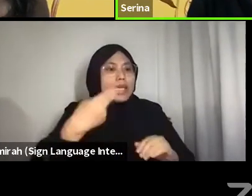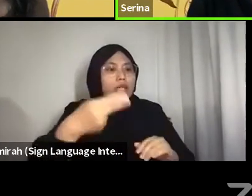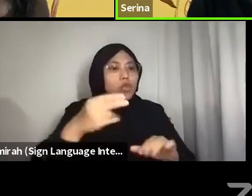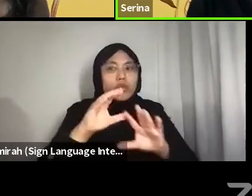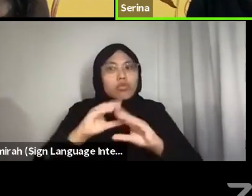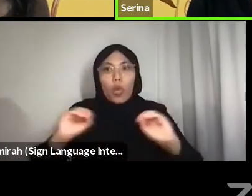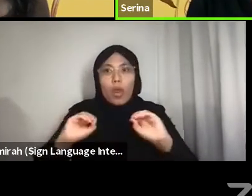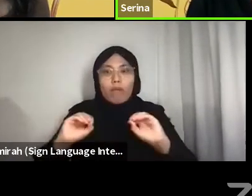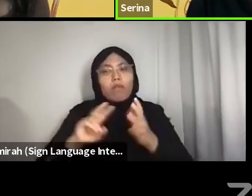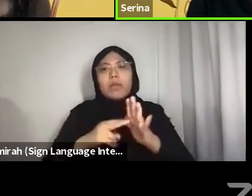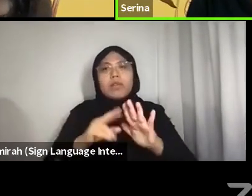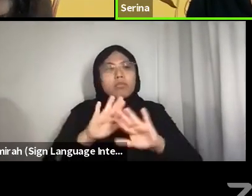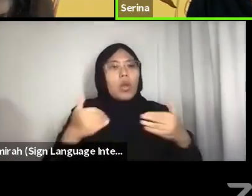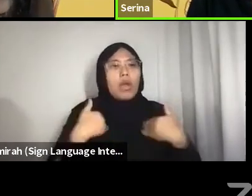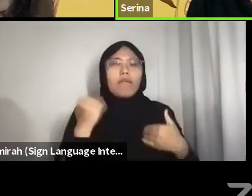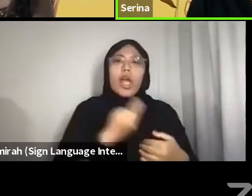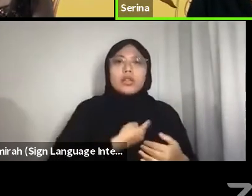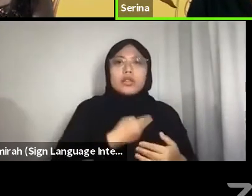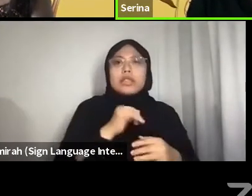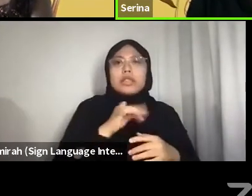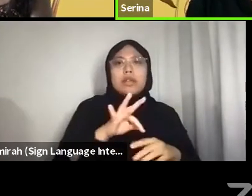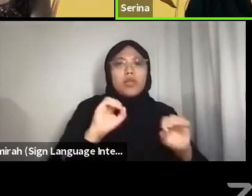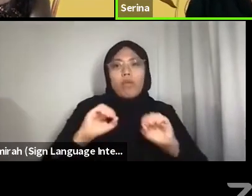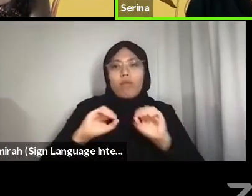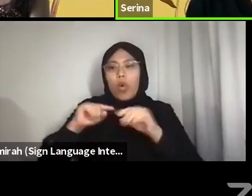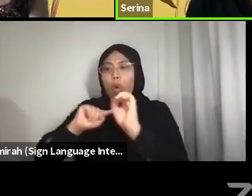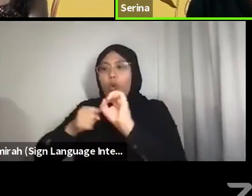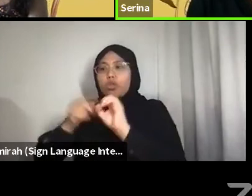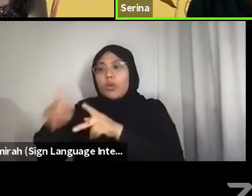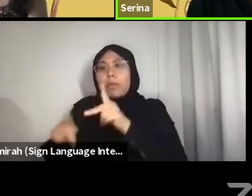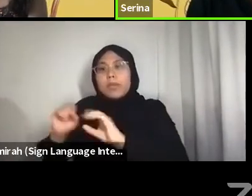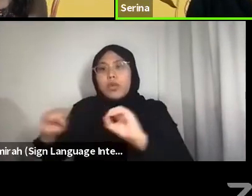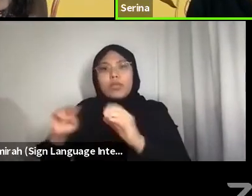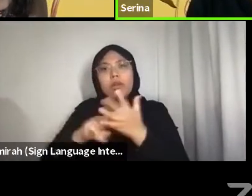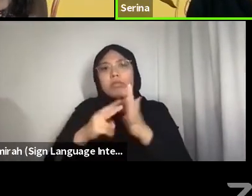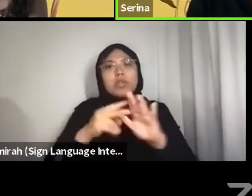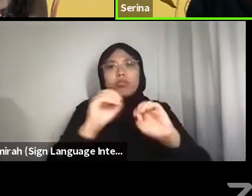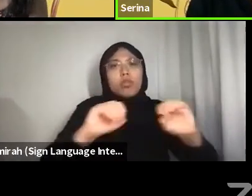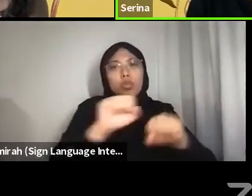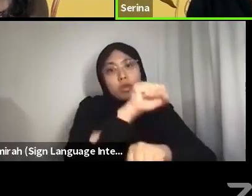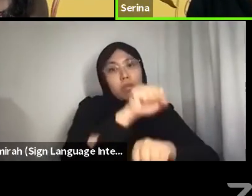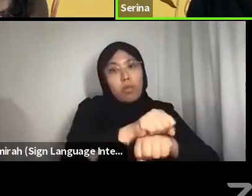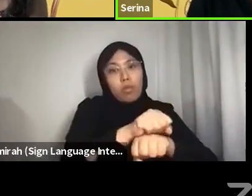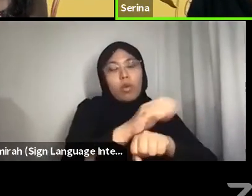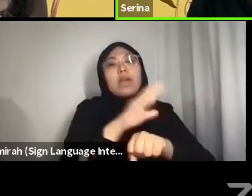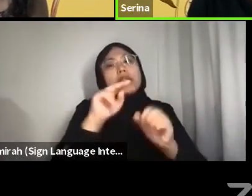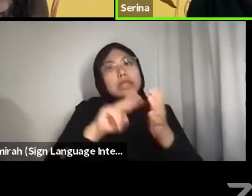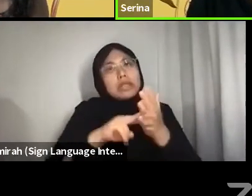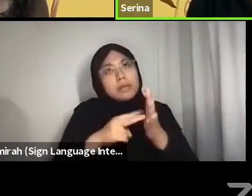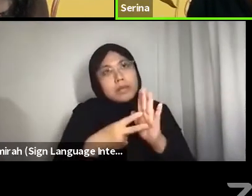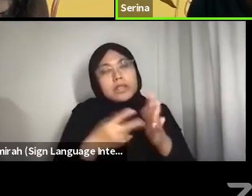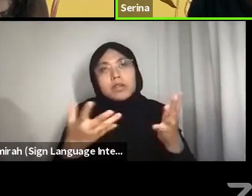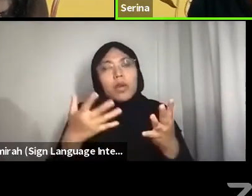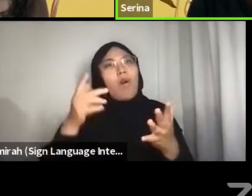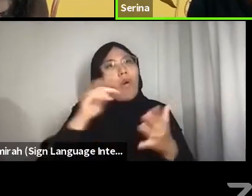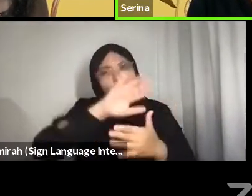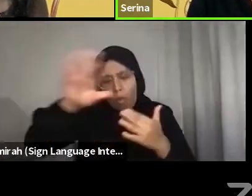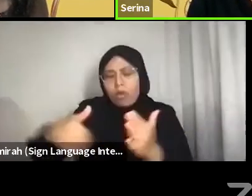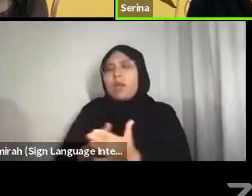If we did not have our original people, there would be no Singapore. This needs to be recovered, not buried.